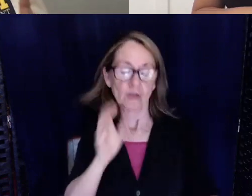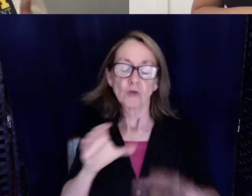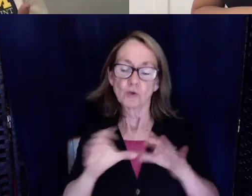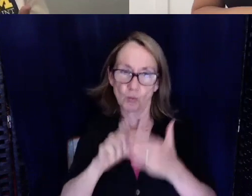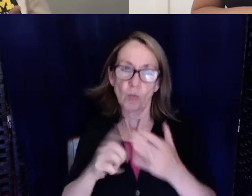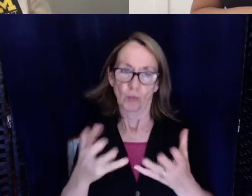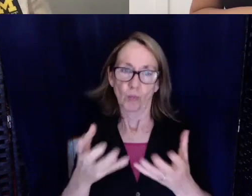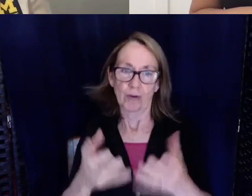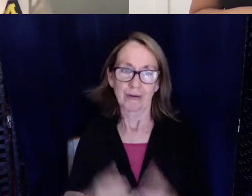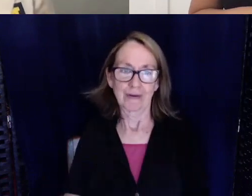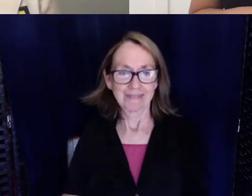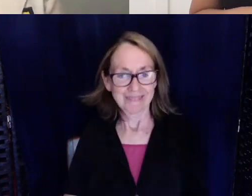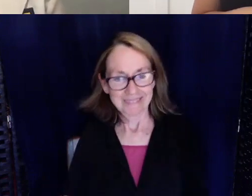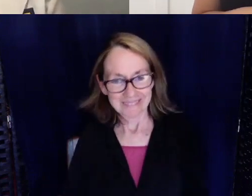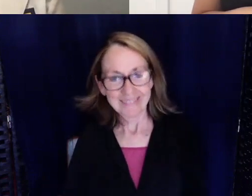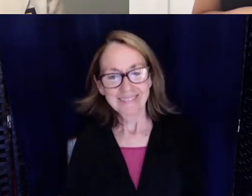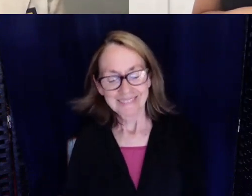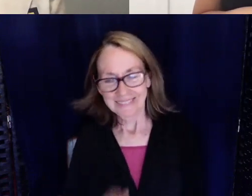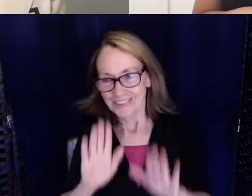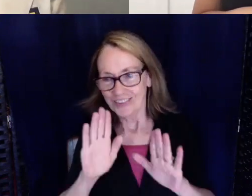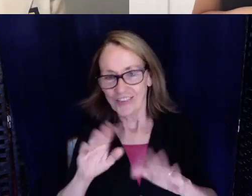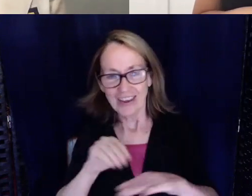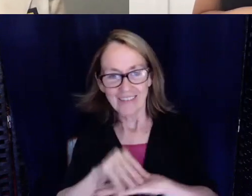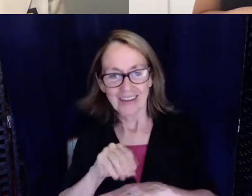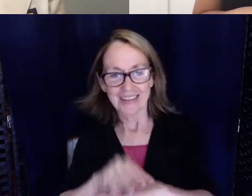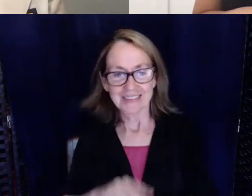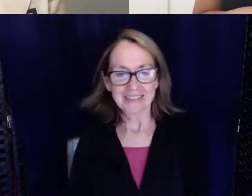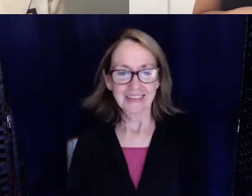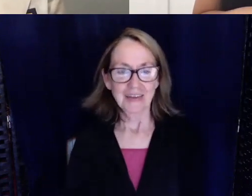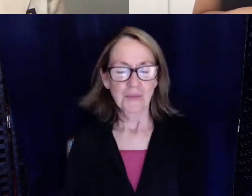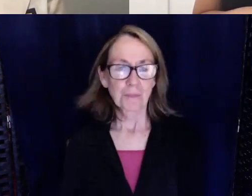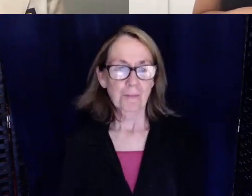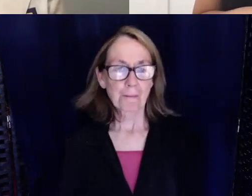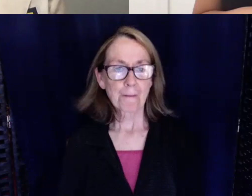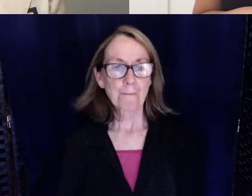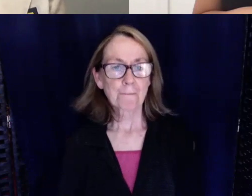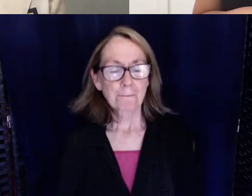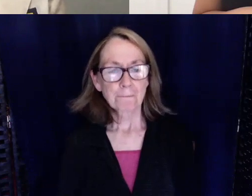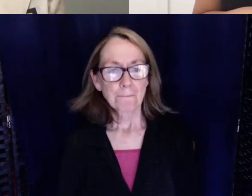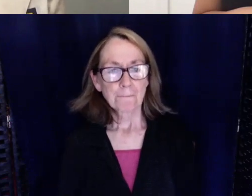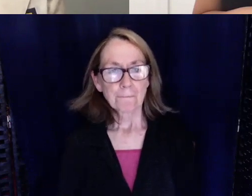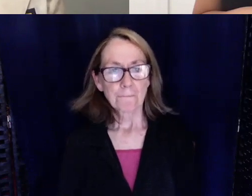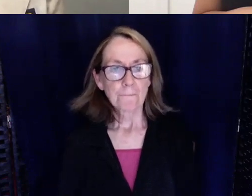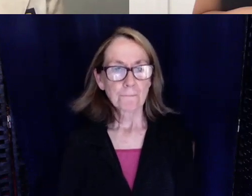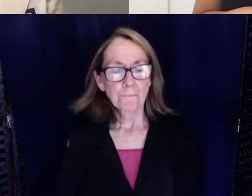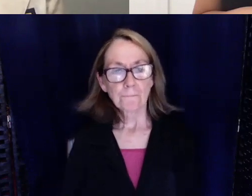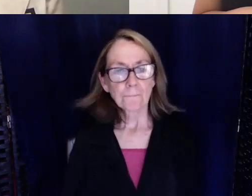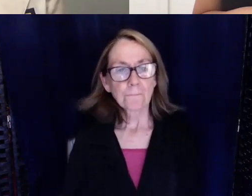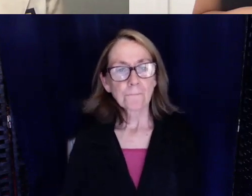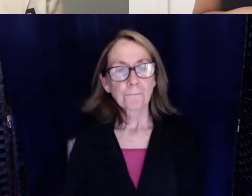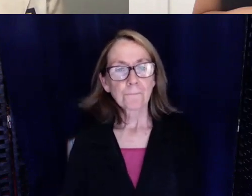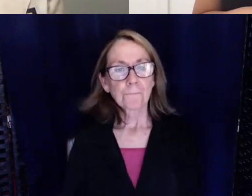That's great advice. Let's see...